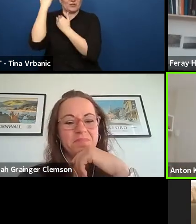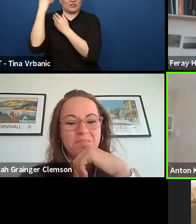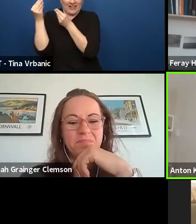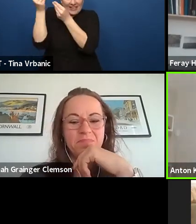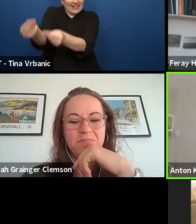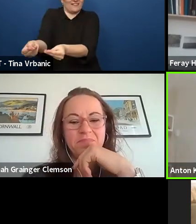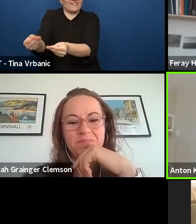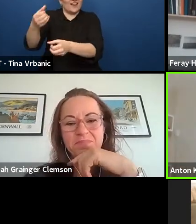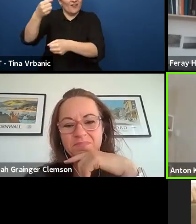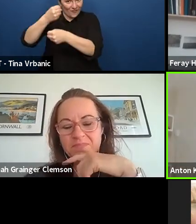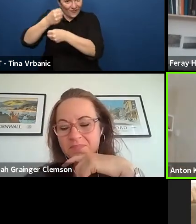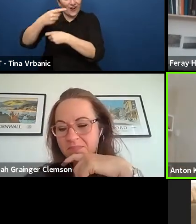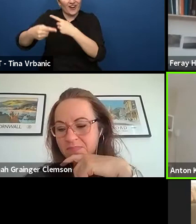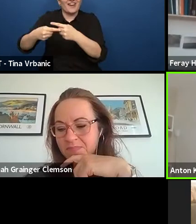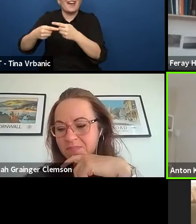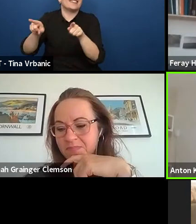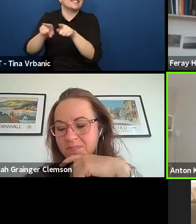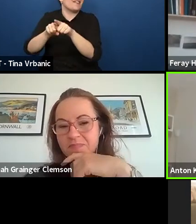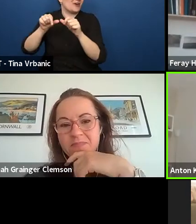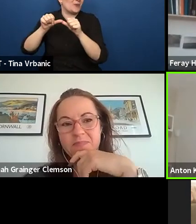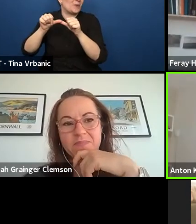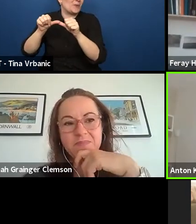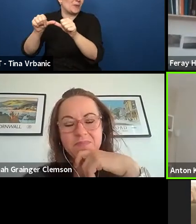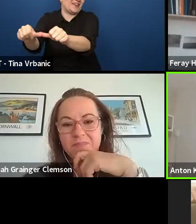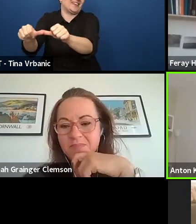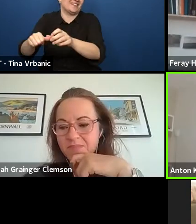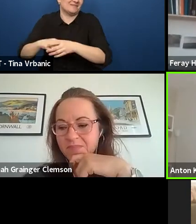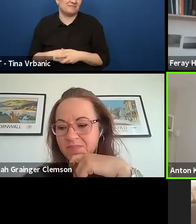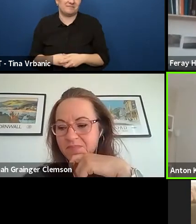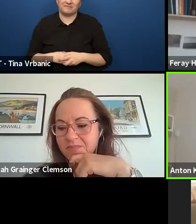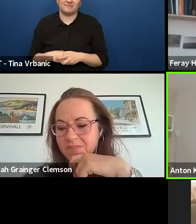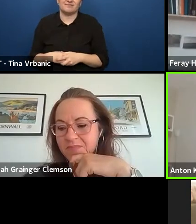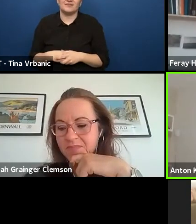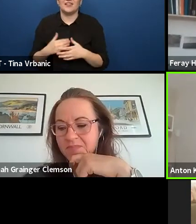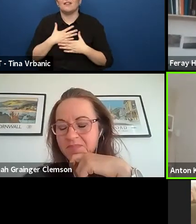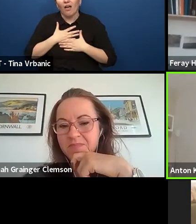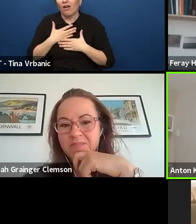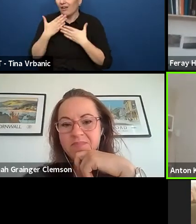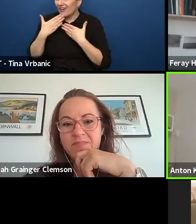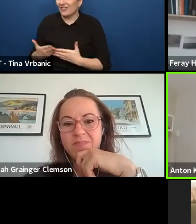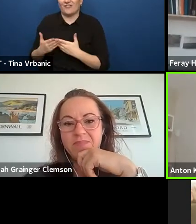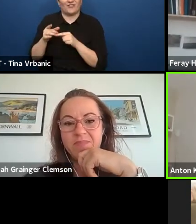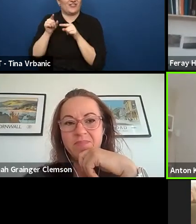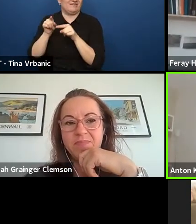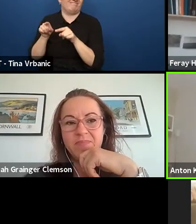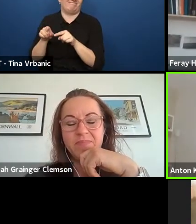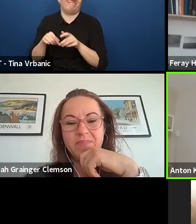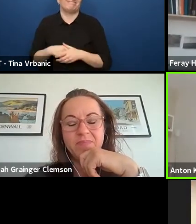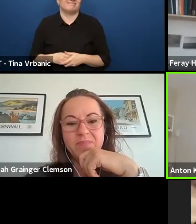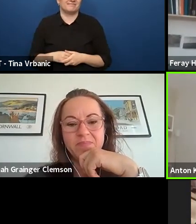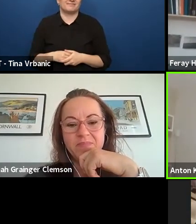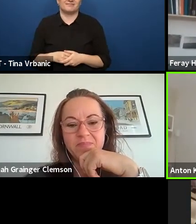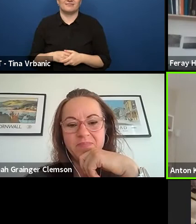And yeah, I'm really grateful from this because now I can really say I'm 35 years old